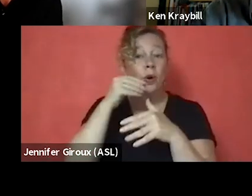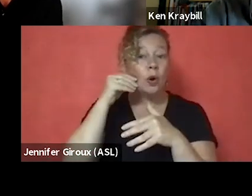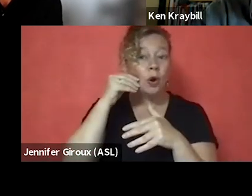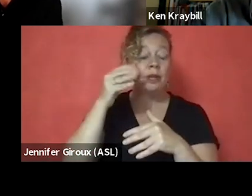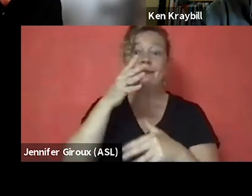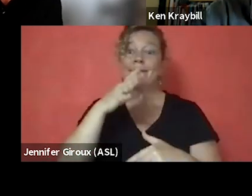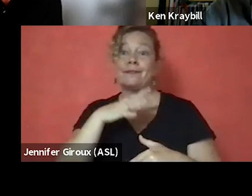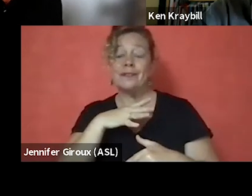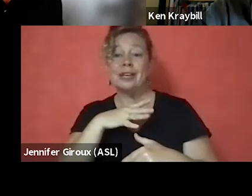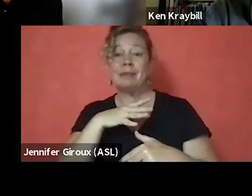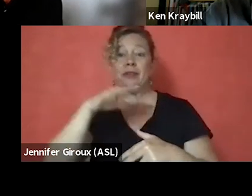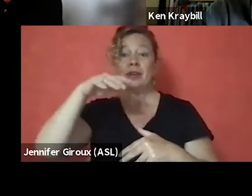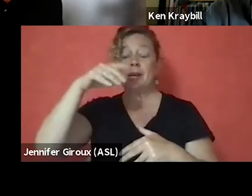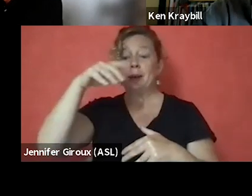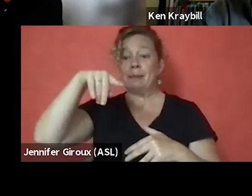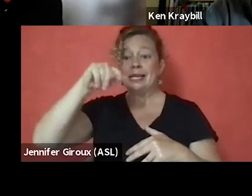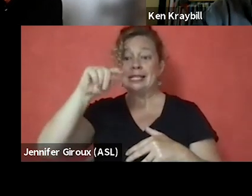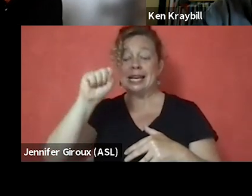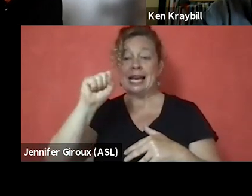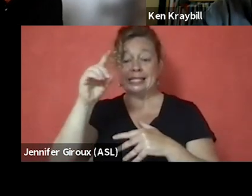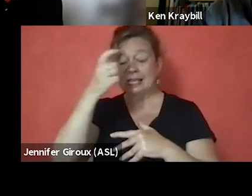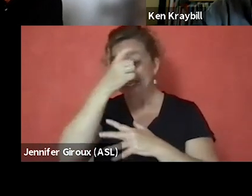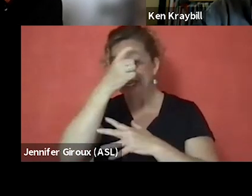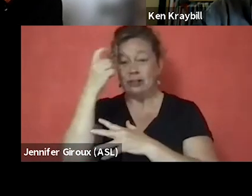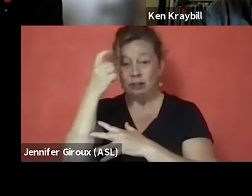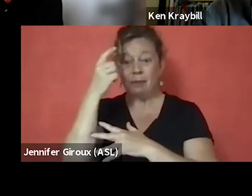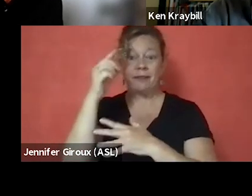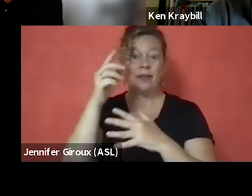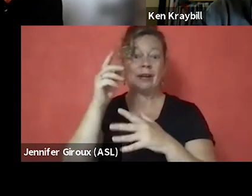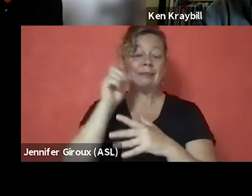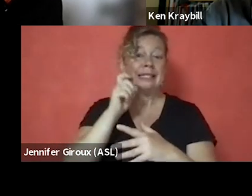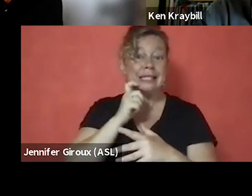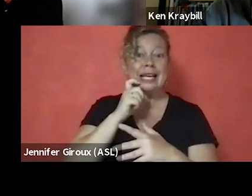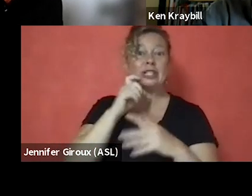and you suffer PTSD from a sexual trauma. And you've got a child.